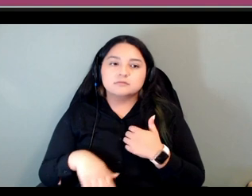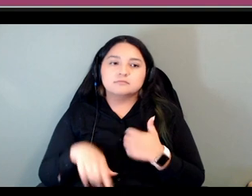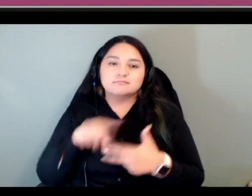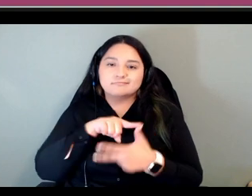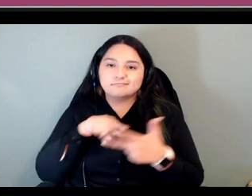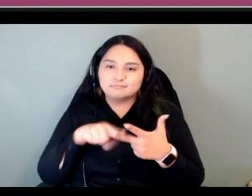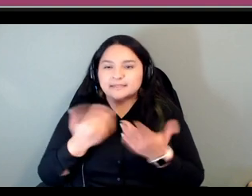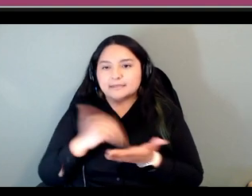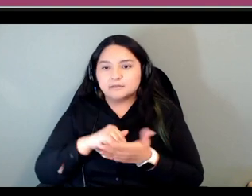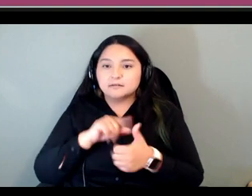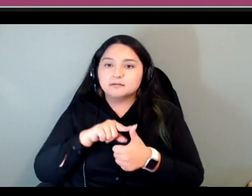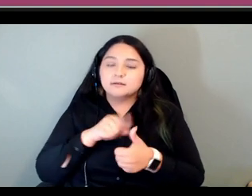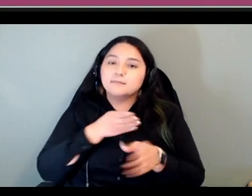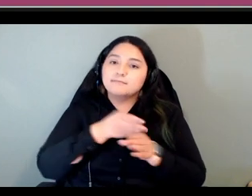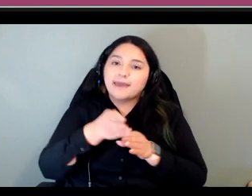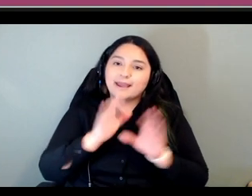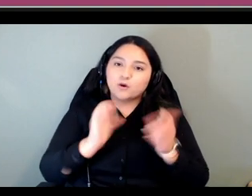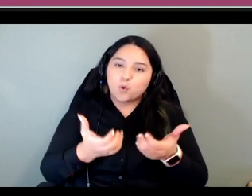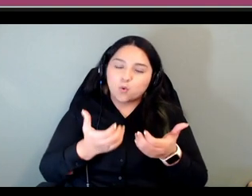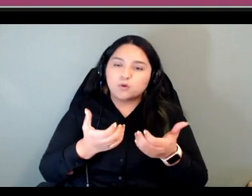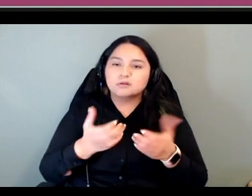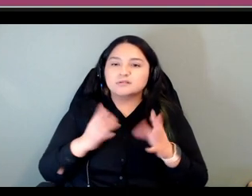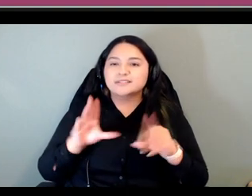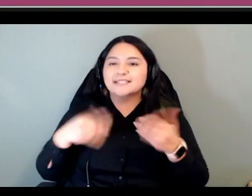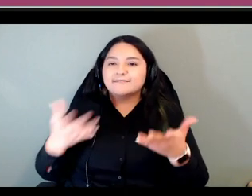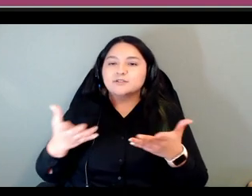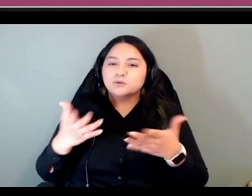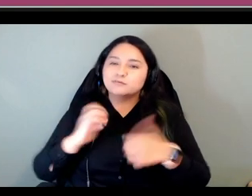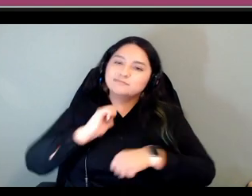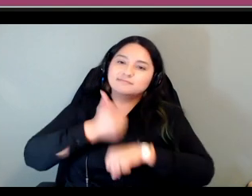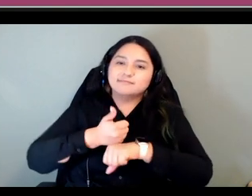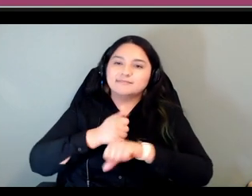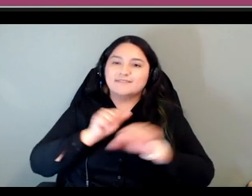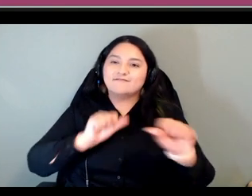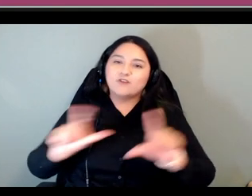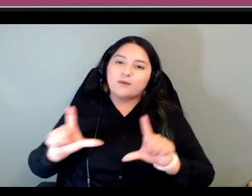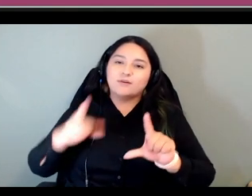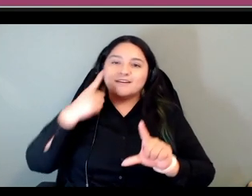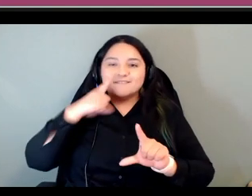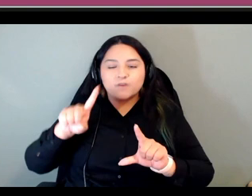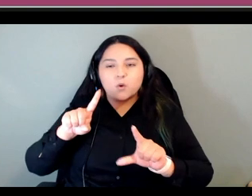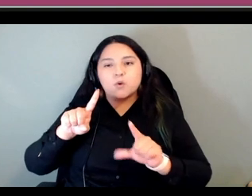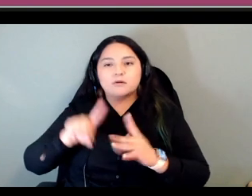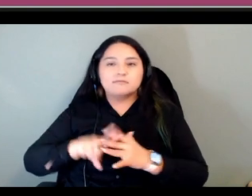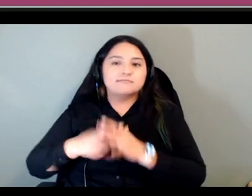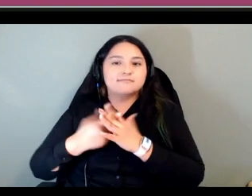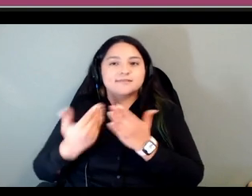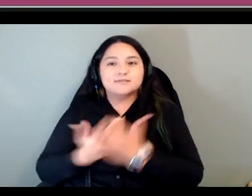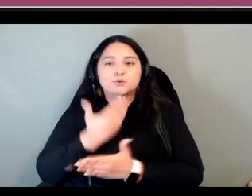gives the framework i would say for a beginner to learn the language and then we added in